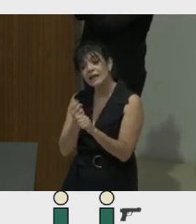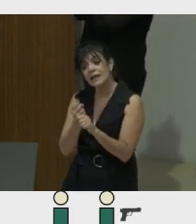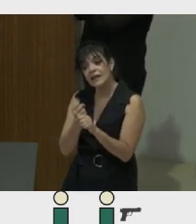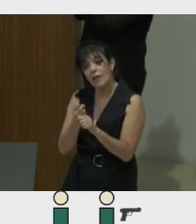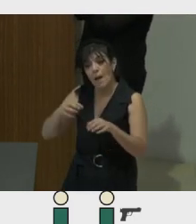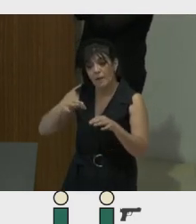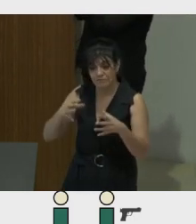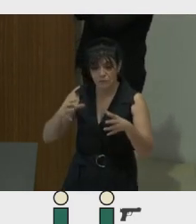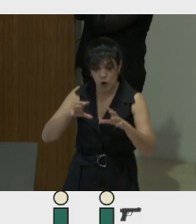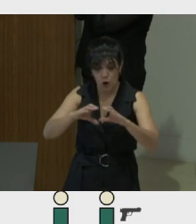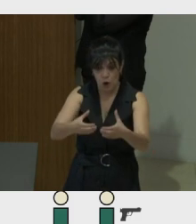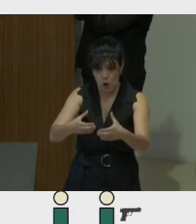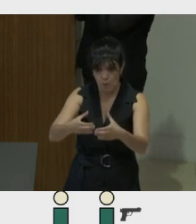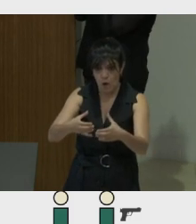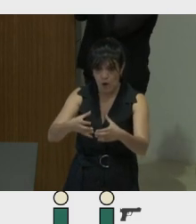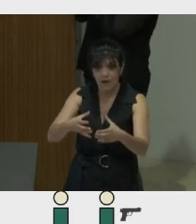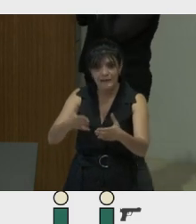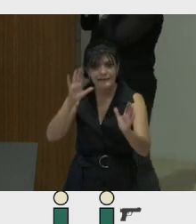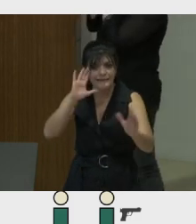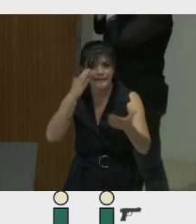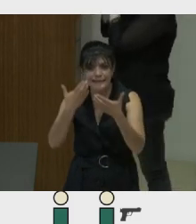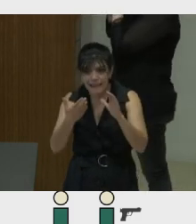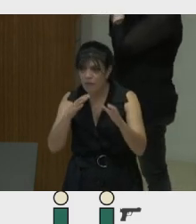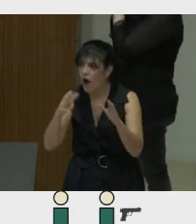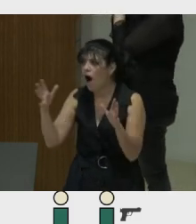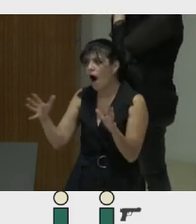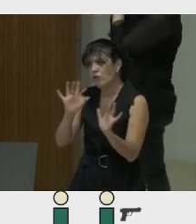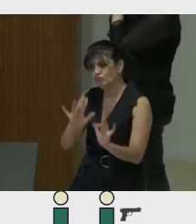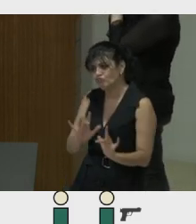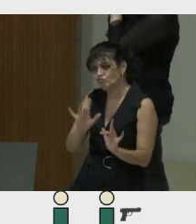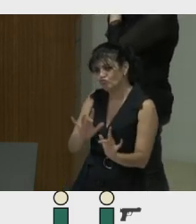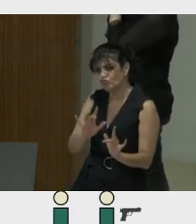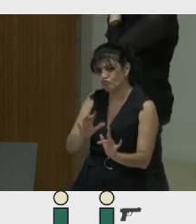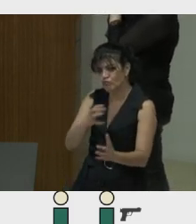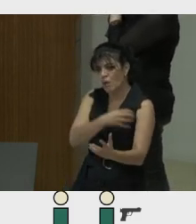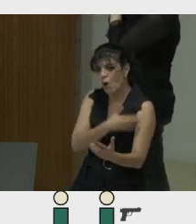to be more vulnerable to donors as a way to get more money for the organization.